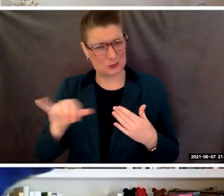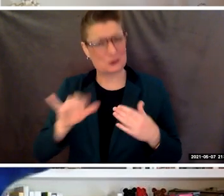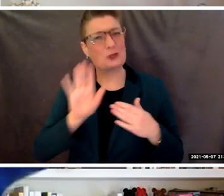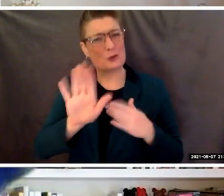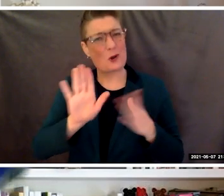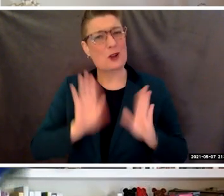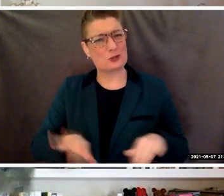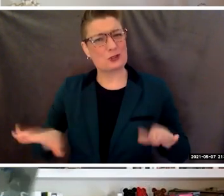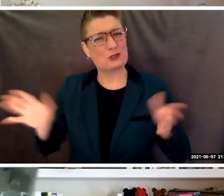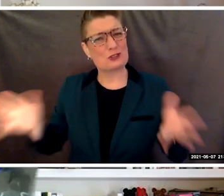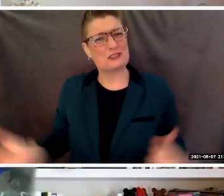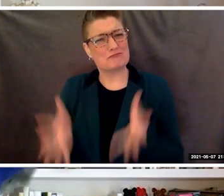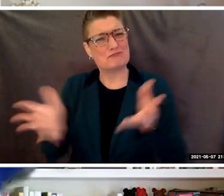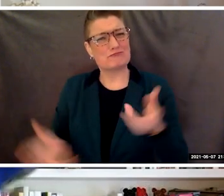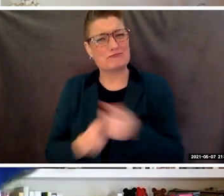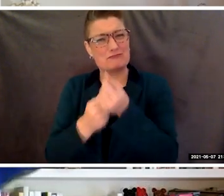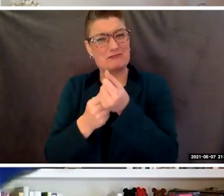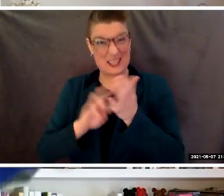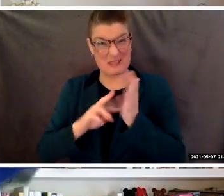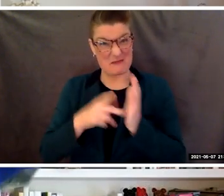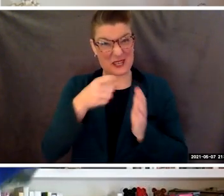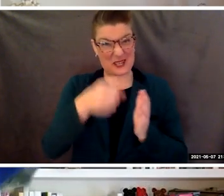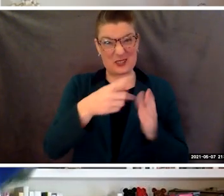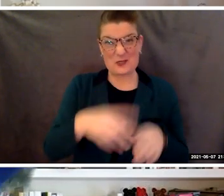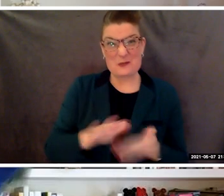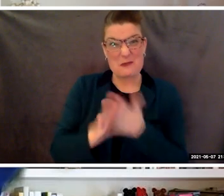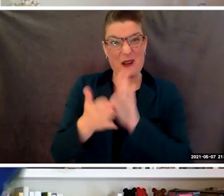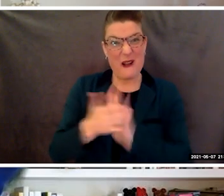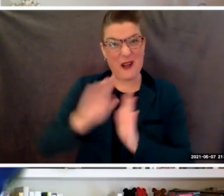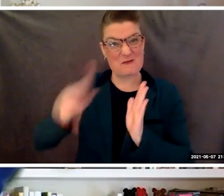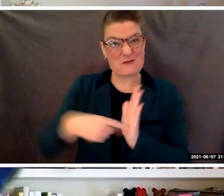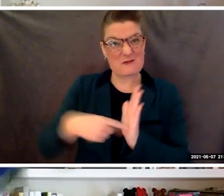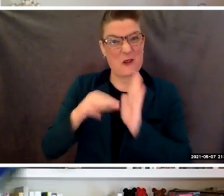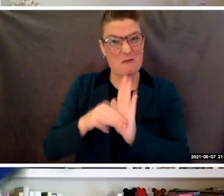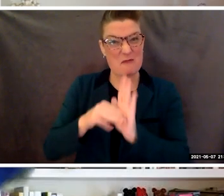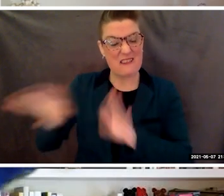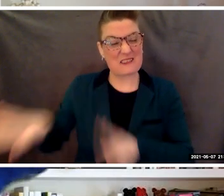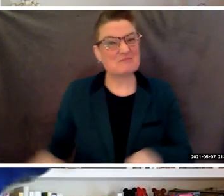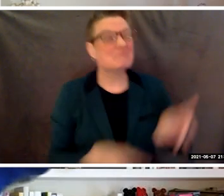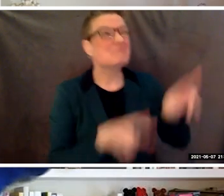What a role model you are for them. We are all a part of your success,